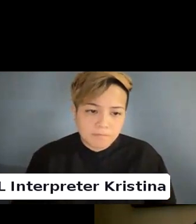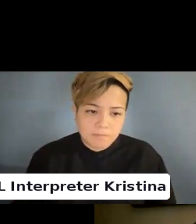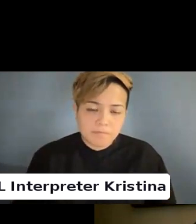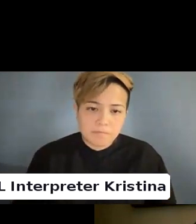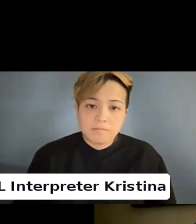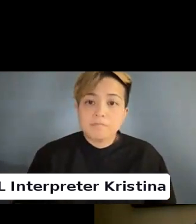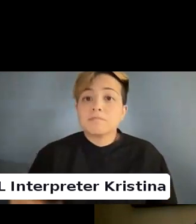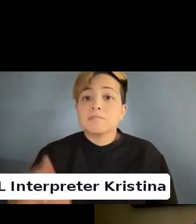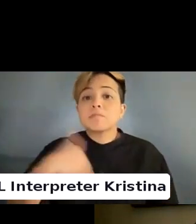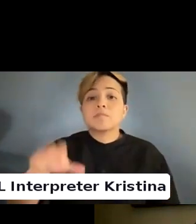This is Claudia.